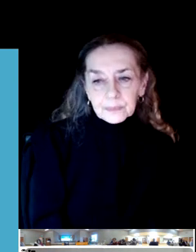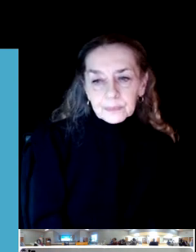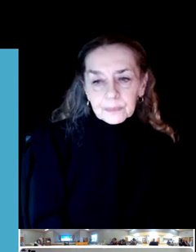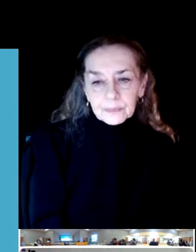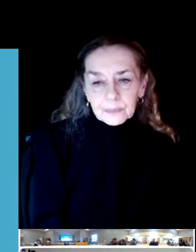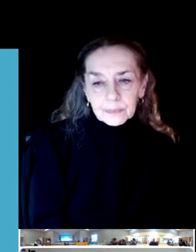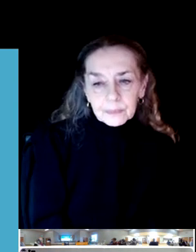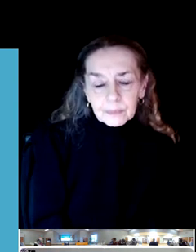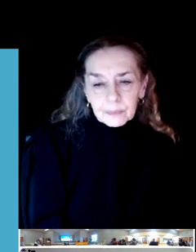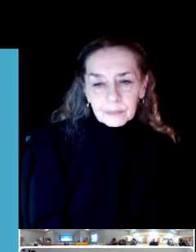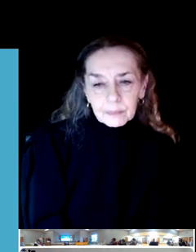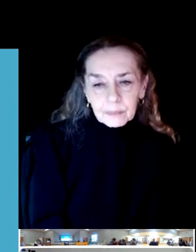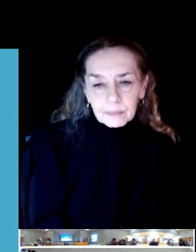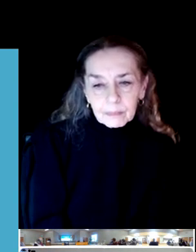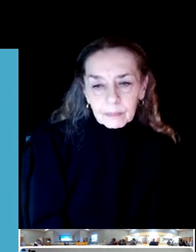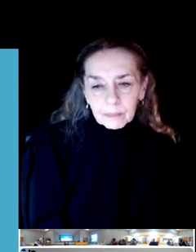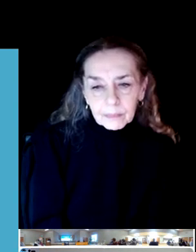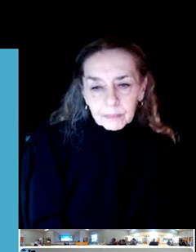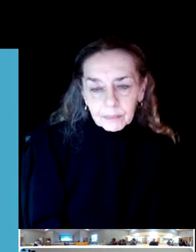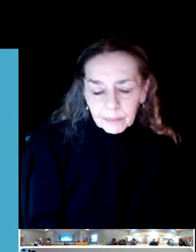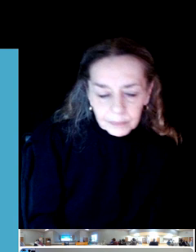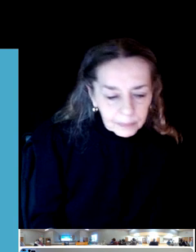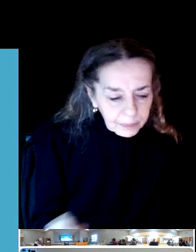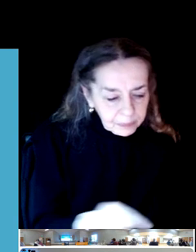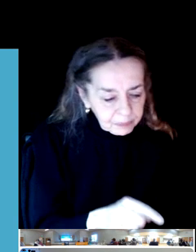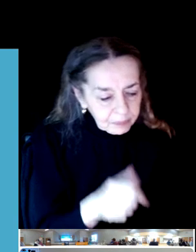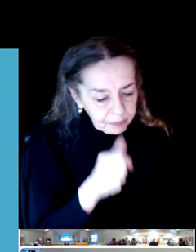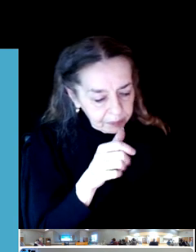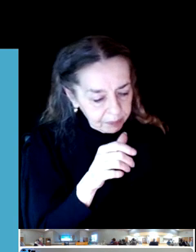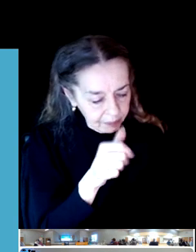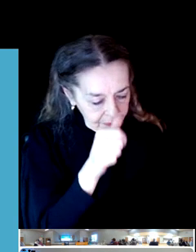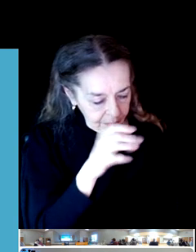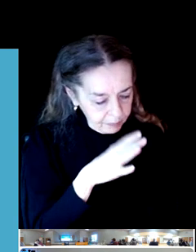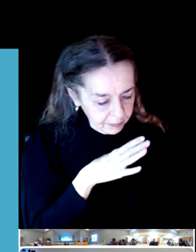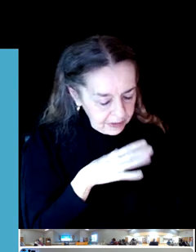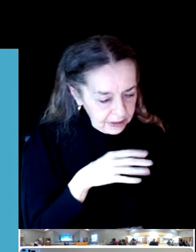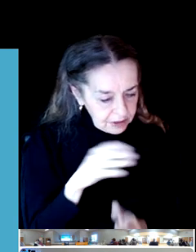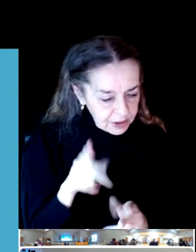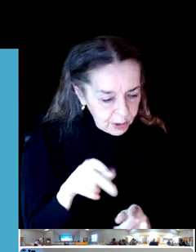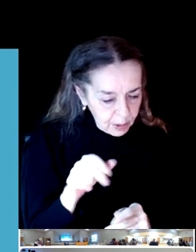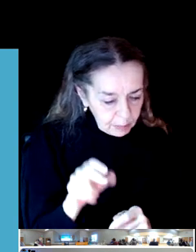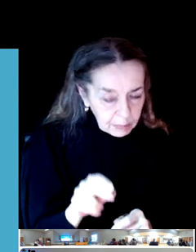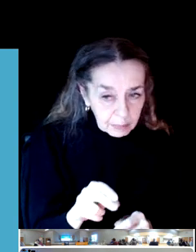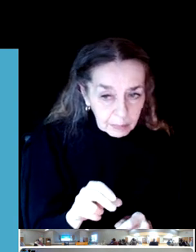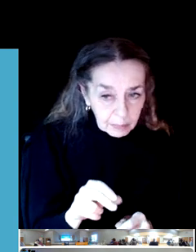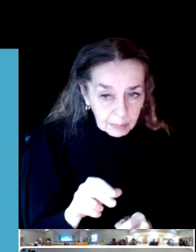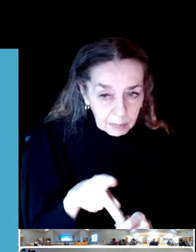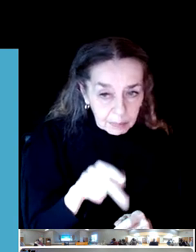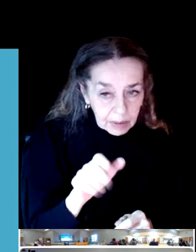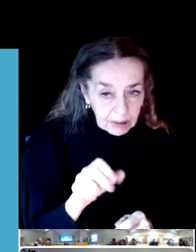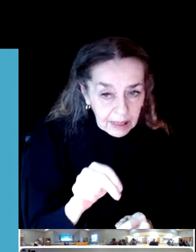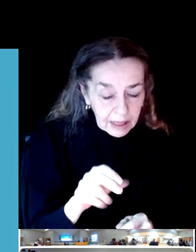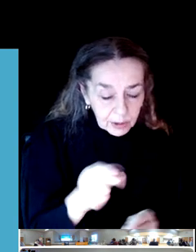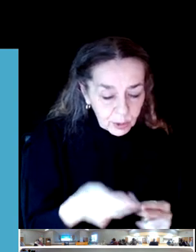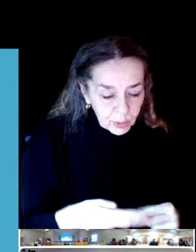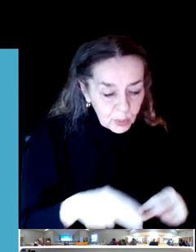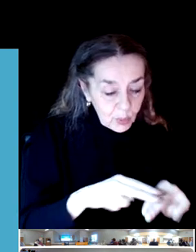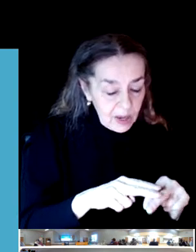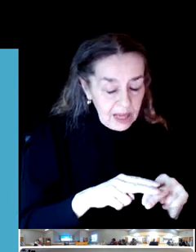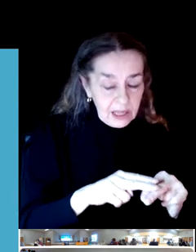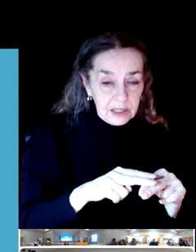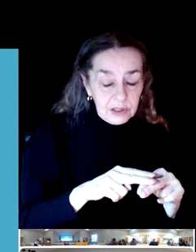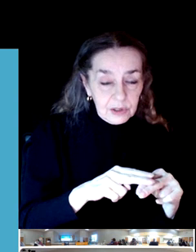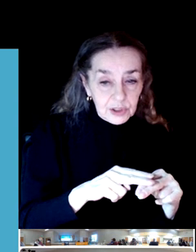Is there a plan to raise wages at Willamalane to ameliorate the staff shortage issues in